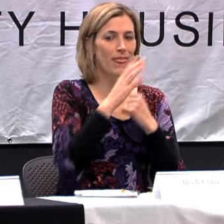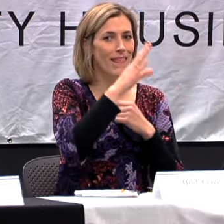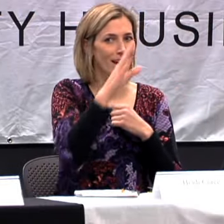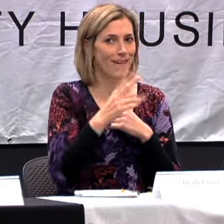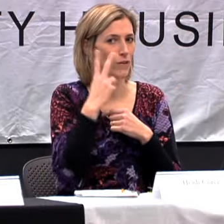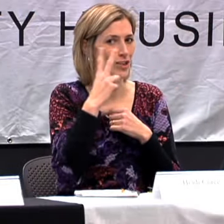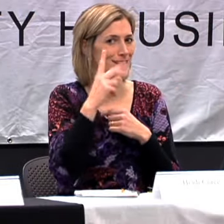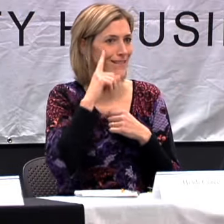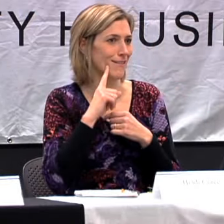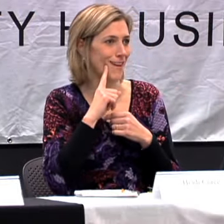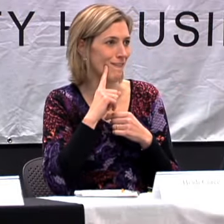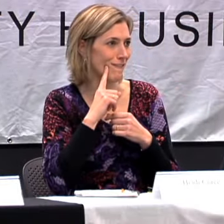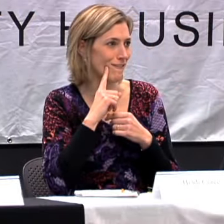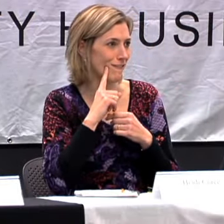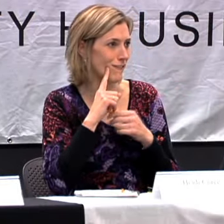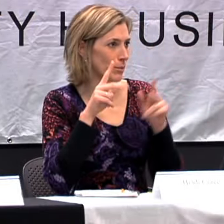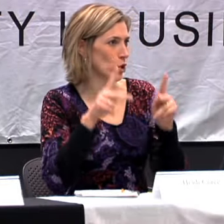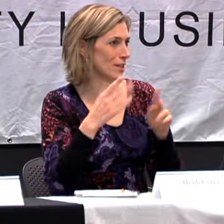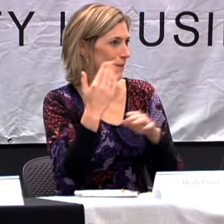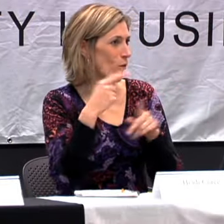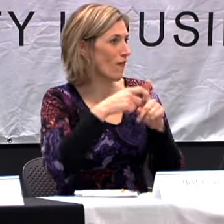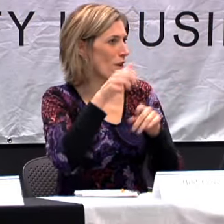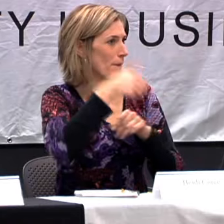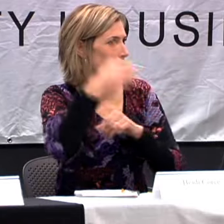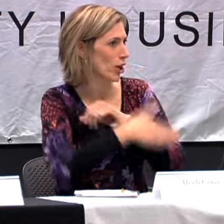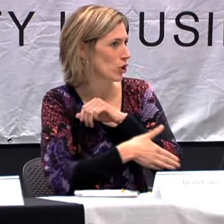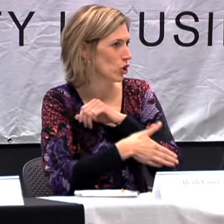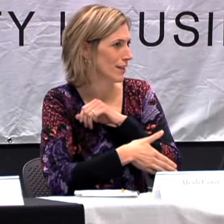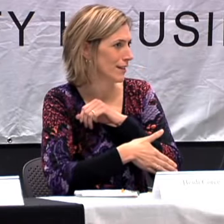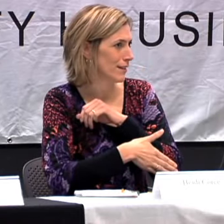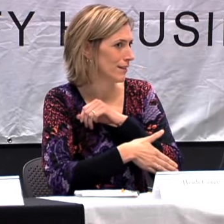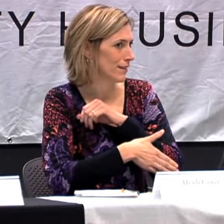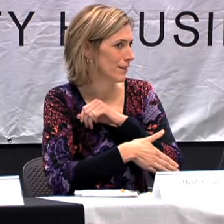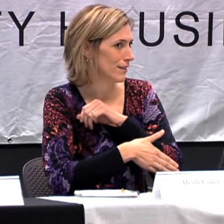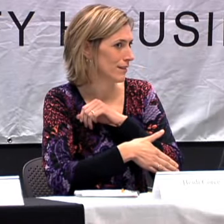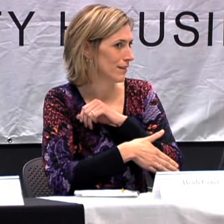CAME UP TO ME. THEY HAD NEVER SEEN A DEAF PERSON BEFORE FROM ANOTHER